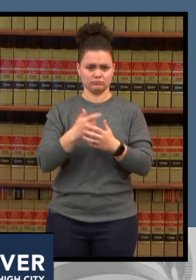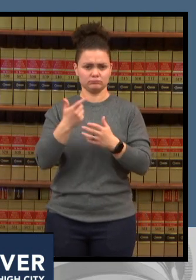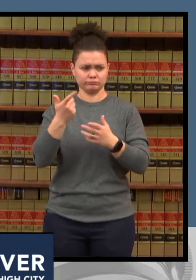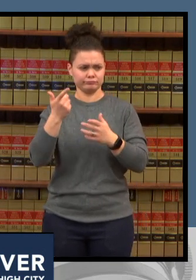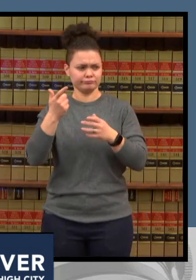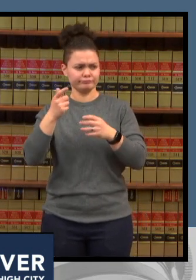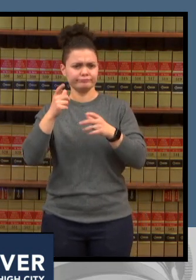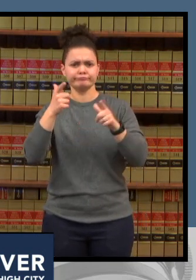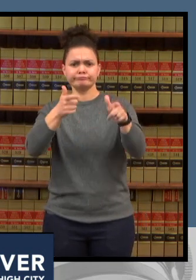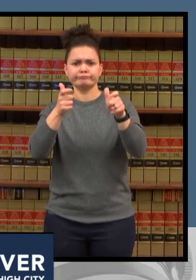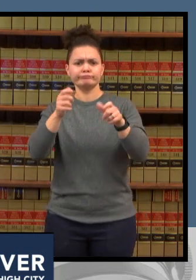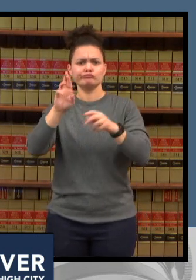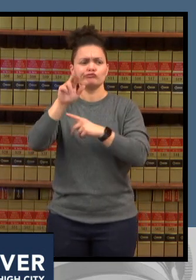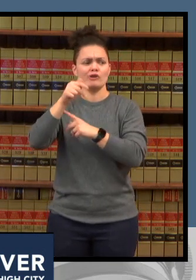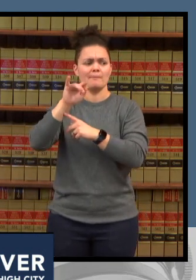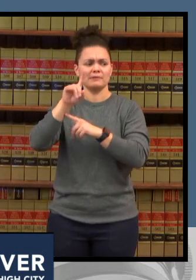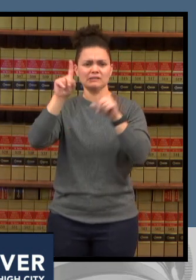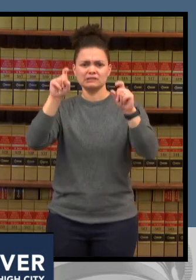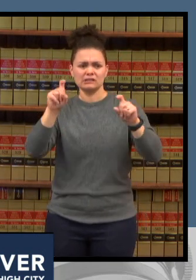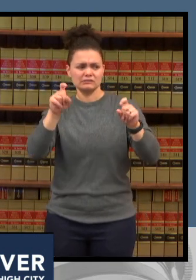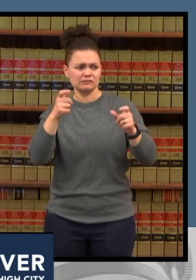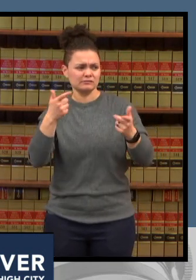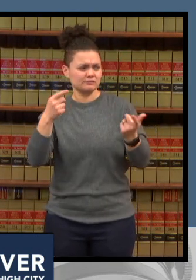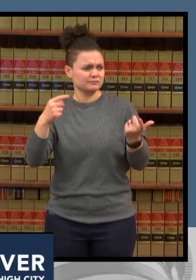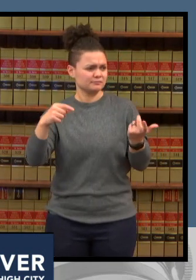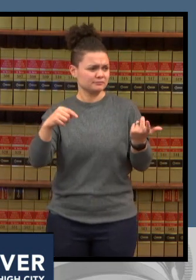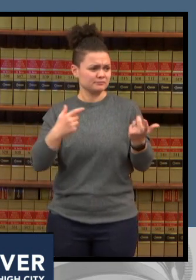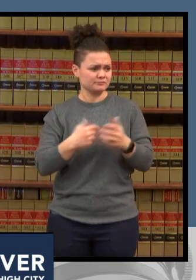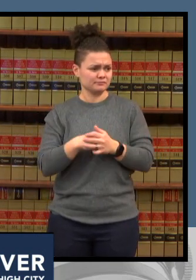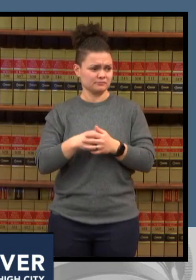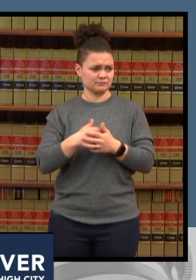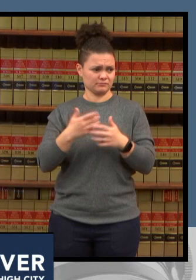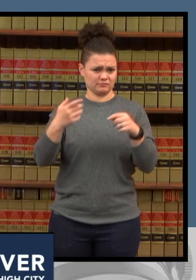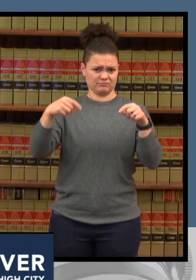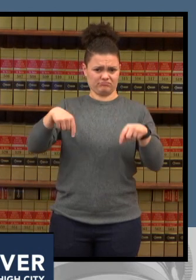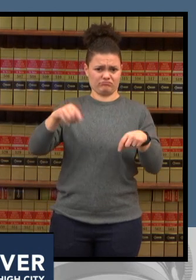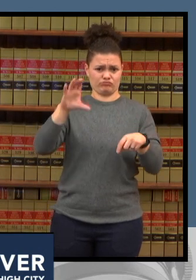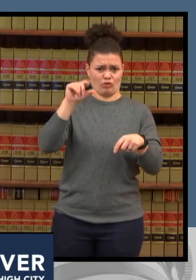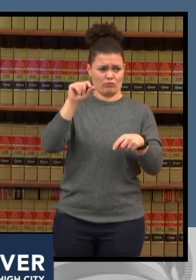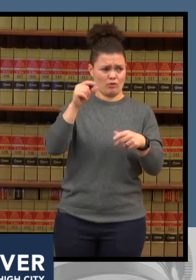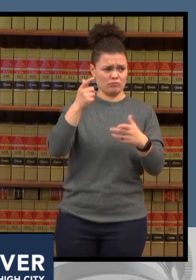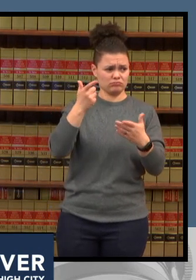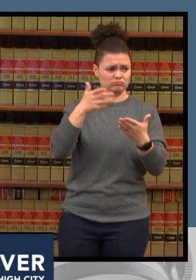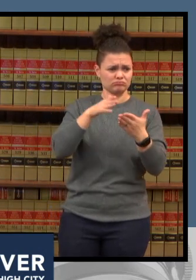to hand out rapid tests directly to residents let's start with bob mcdonald and we'll welcome